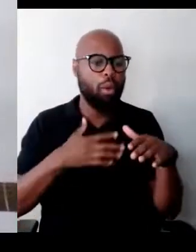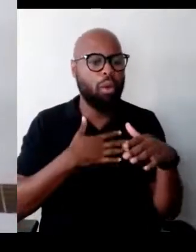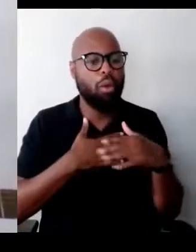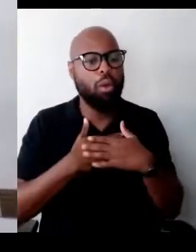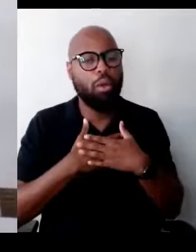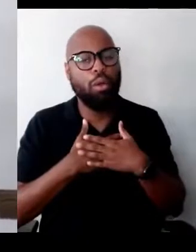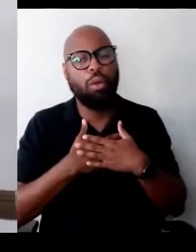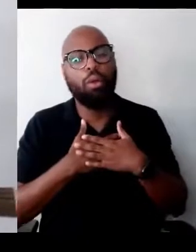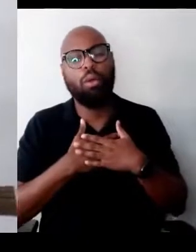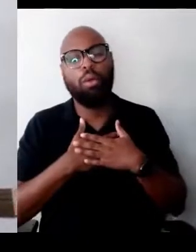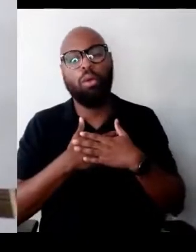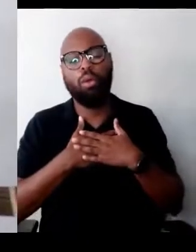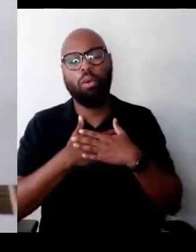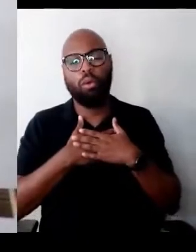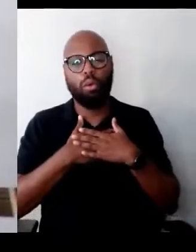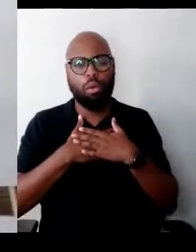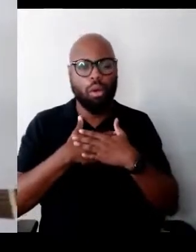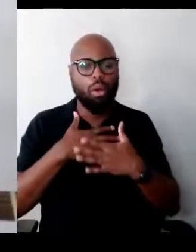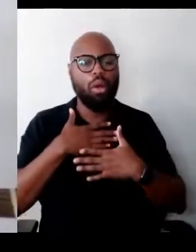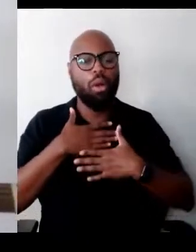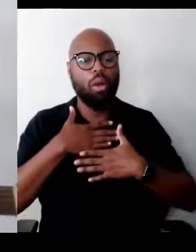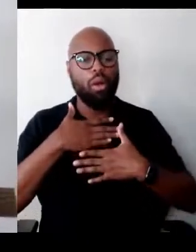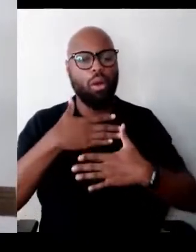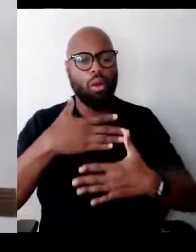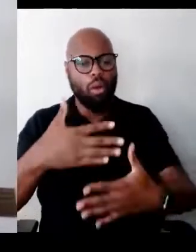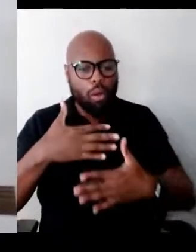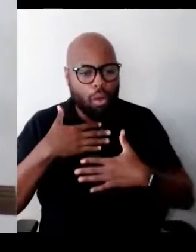(heavy, rhythmic breathing)